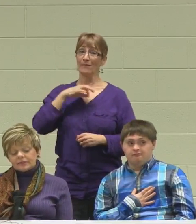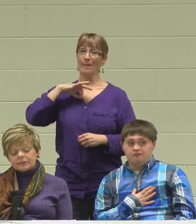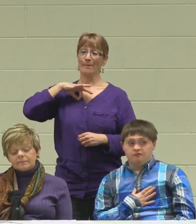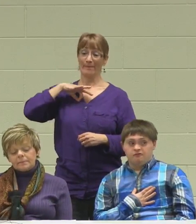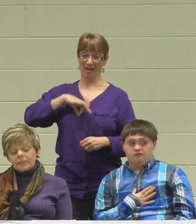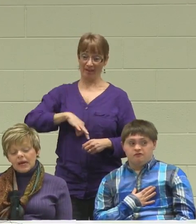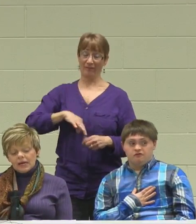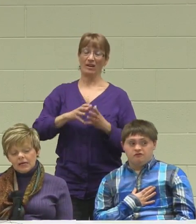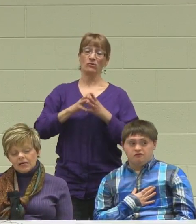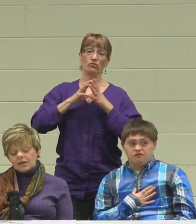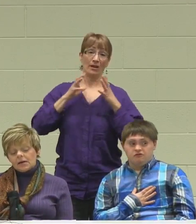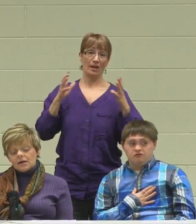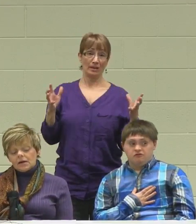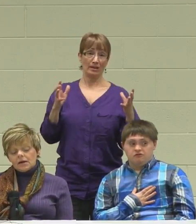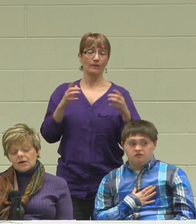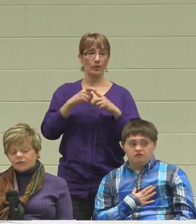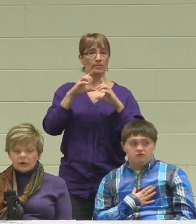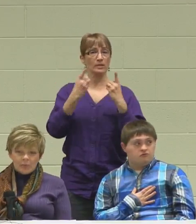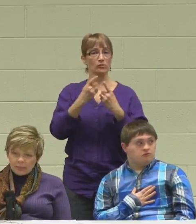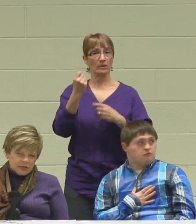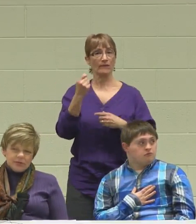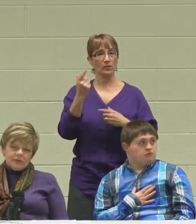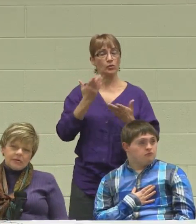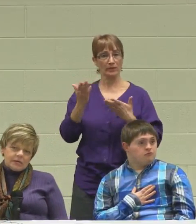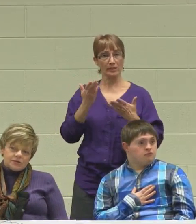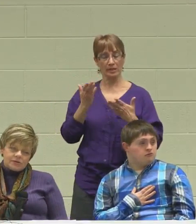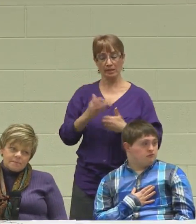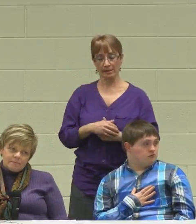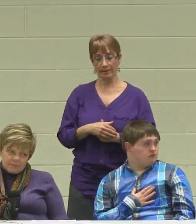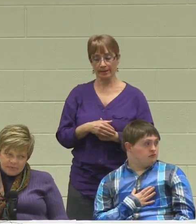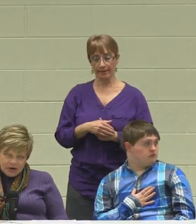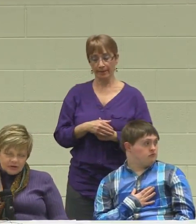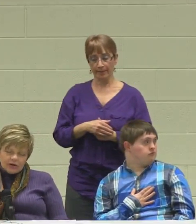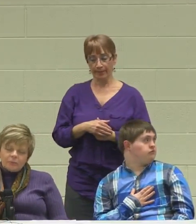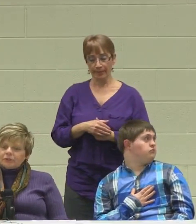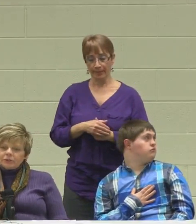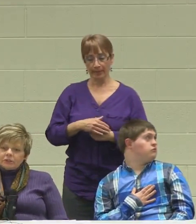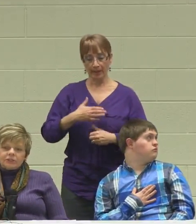and from opportunities. My daughter had opportunities